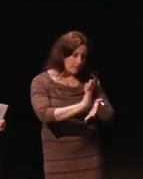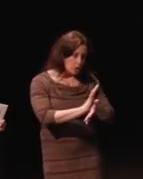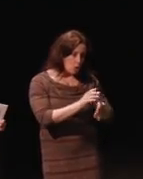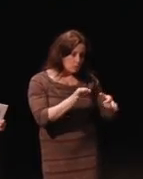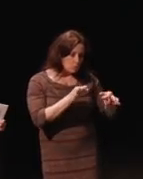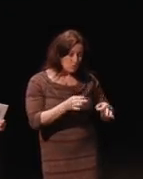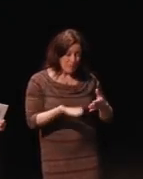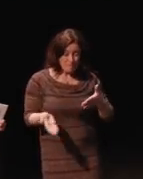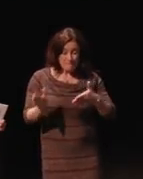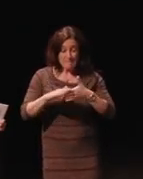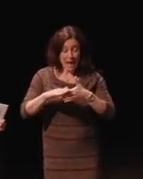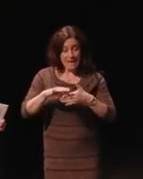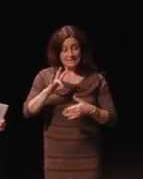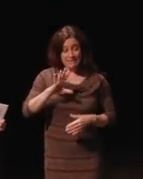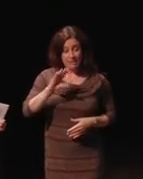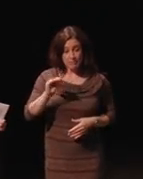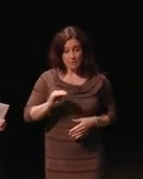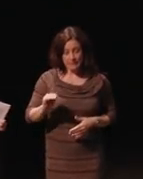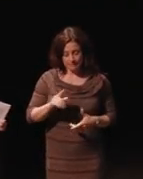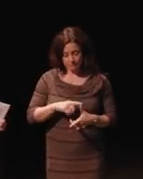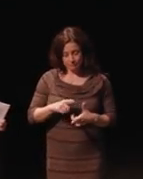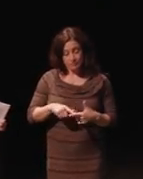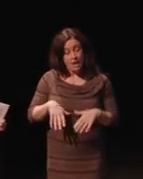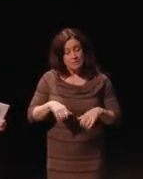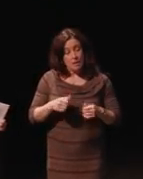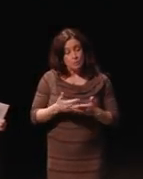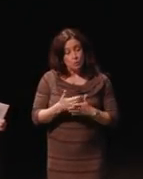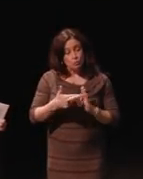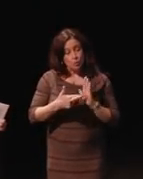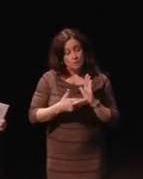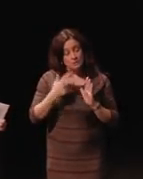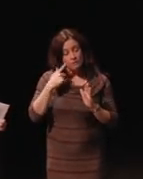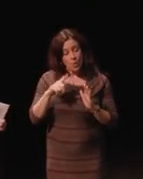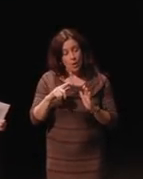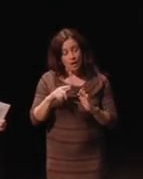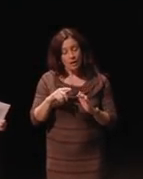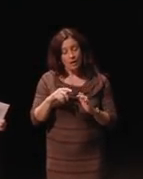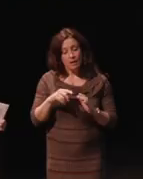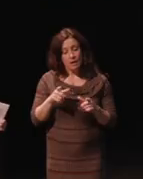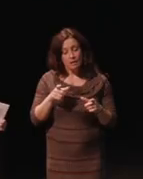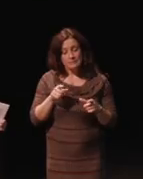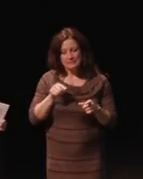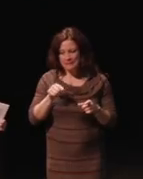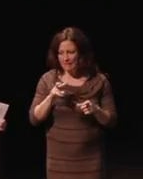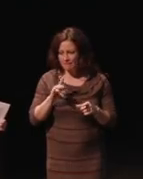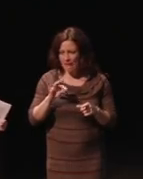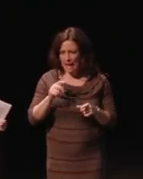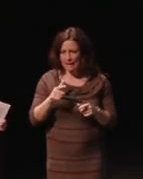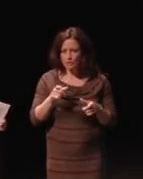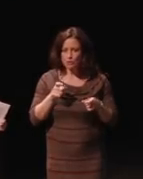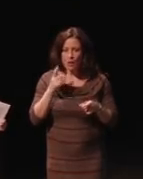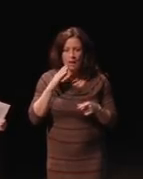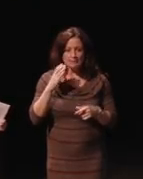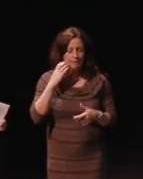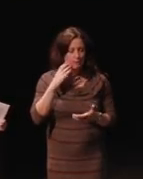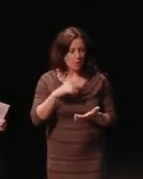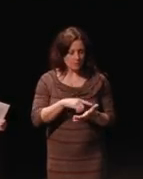adopted new rules for volume control on cell phones, and, as I mentioned, after the election,